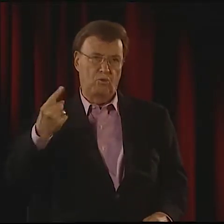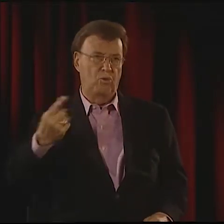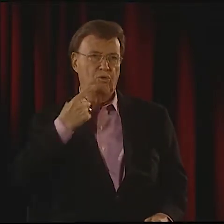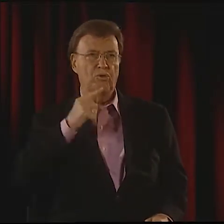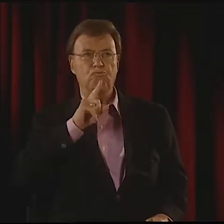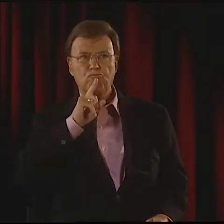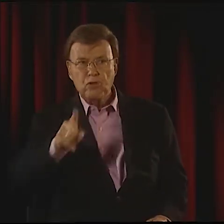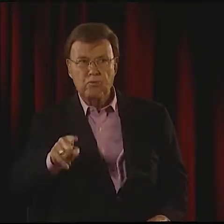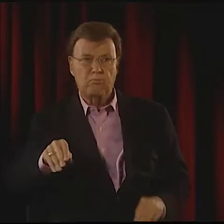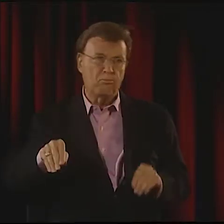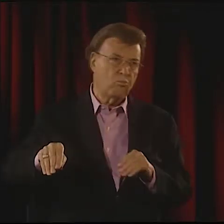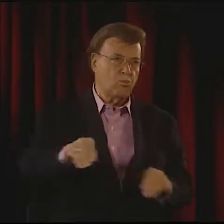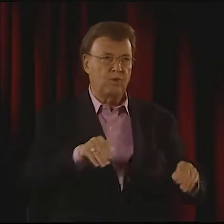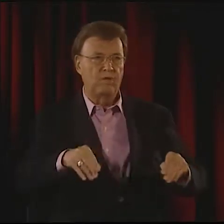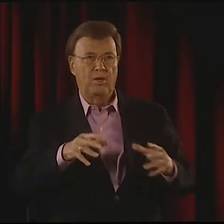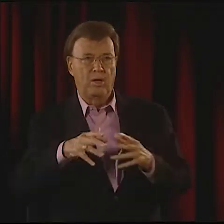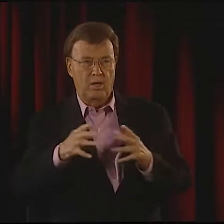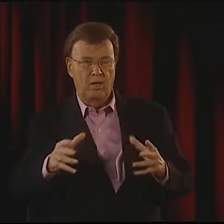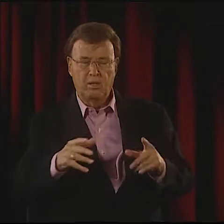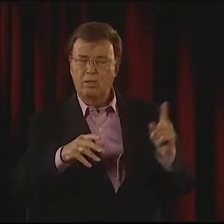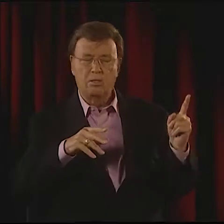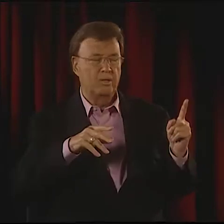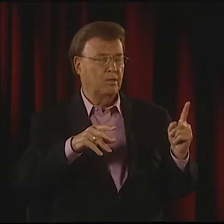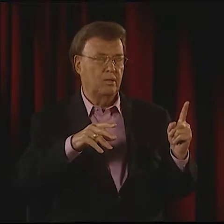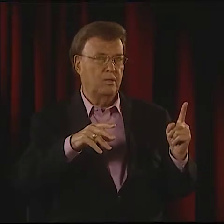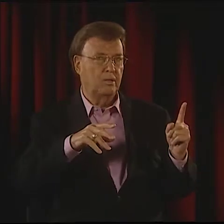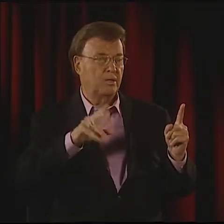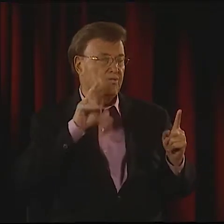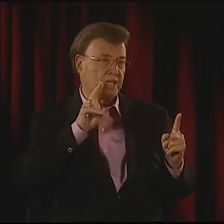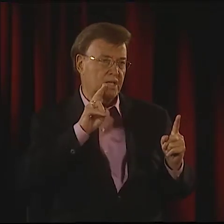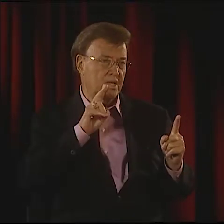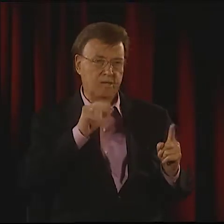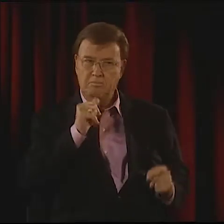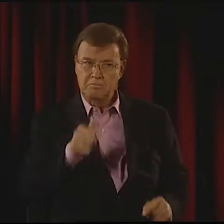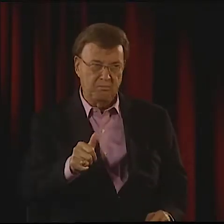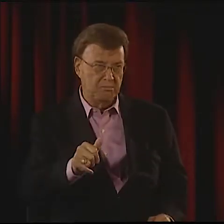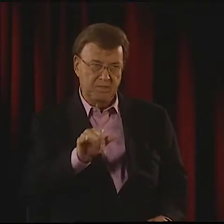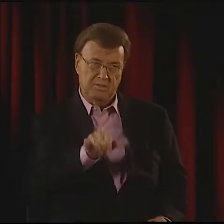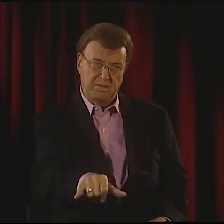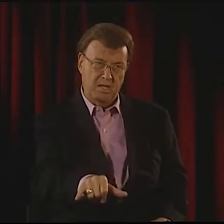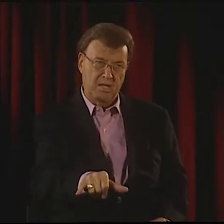PATRICK GRAYBILL WOULD DO THAT. DOROTHY MILES WOULD MOVE AROUND.